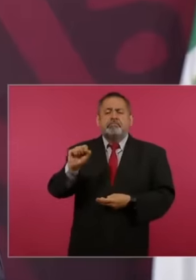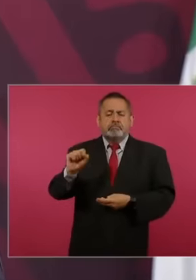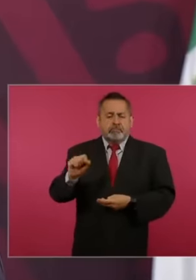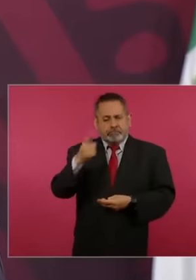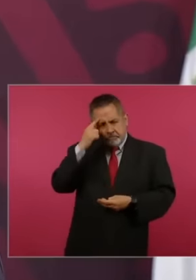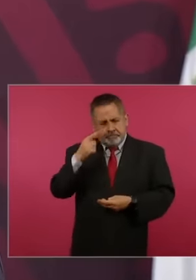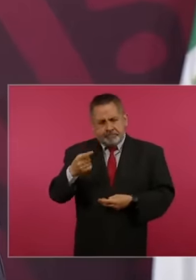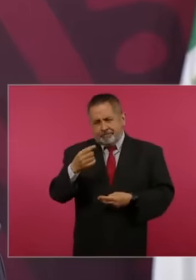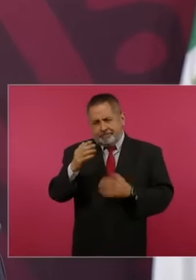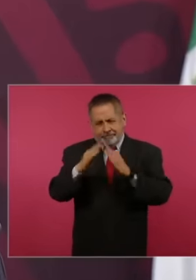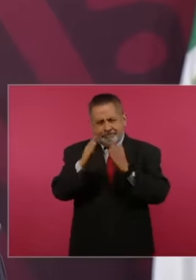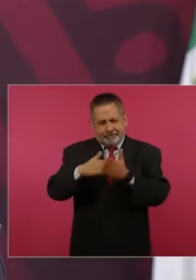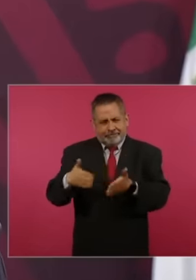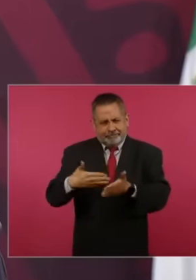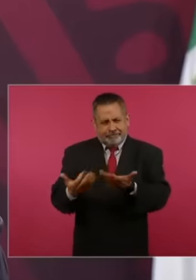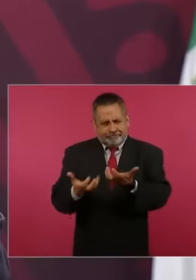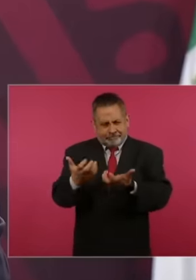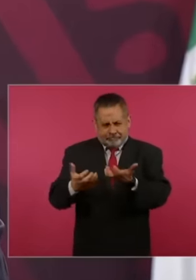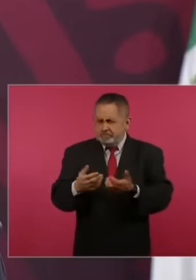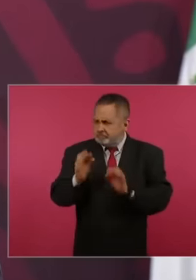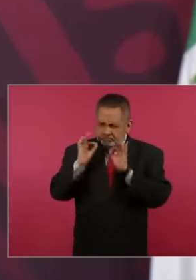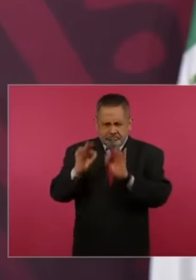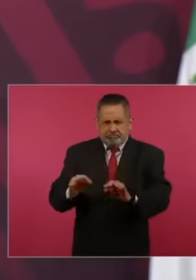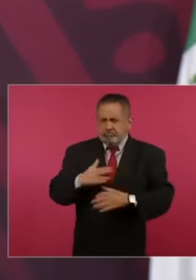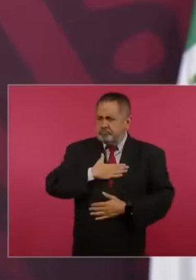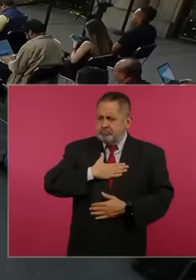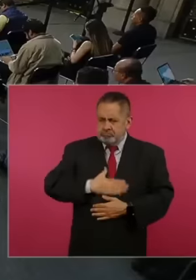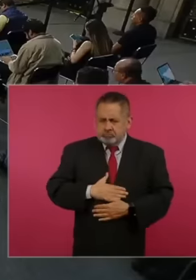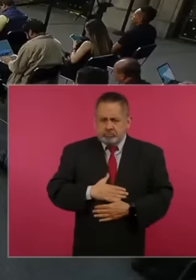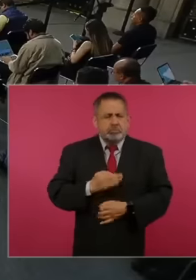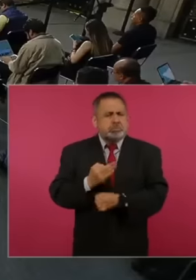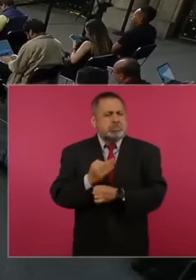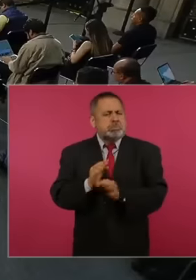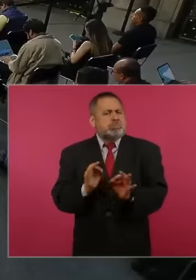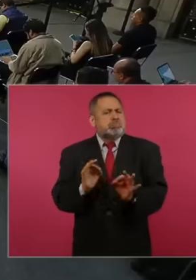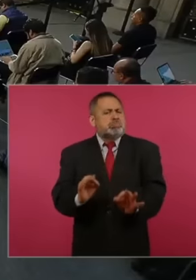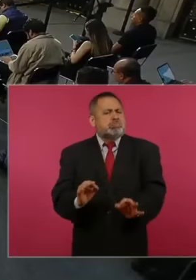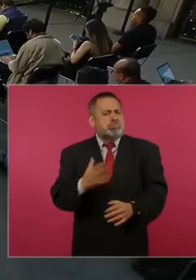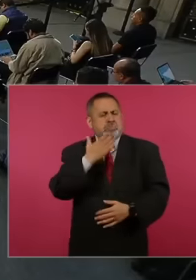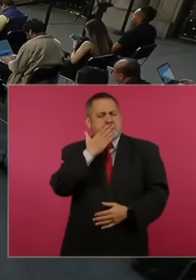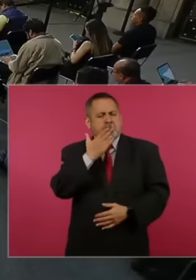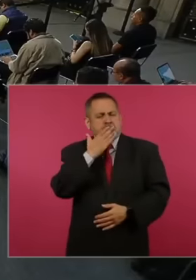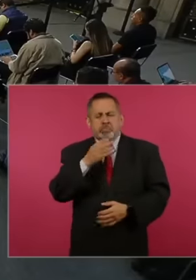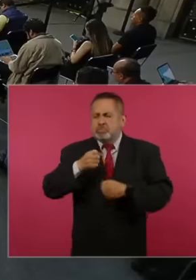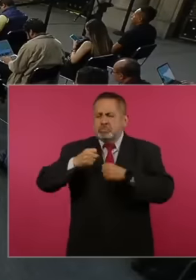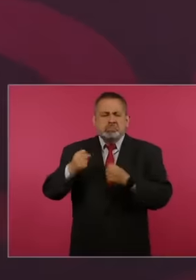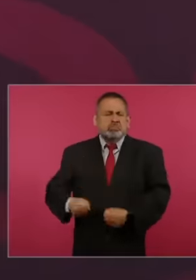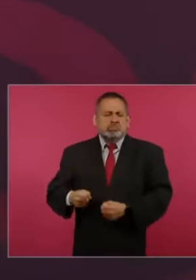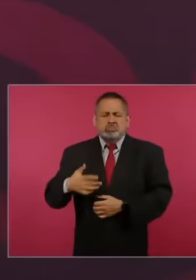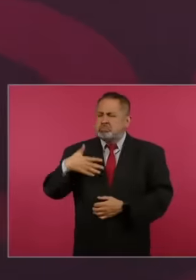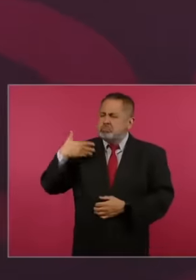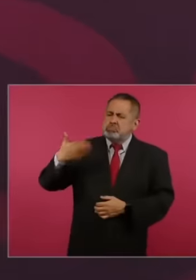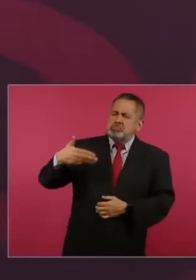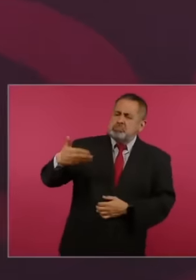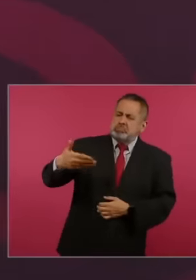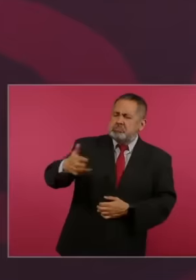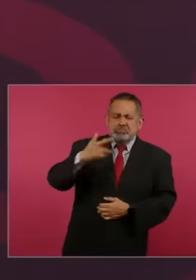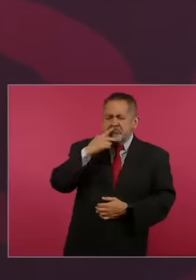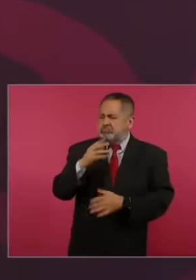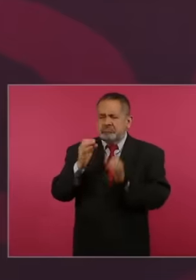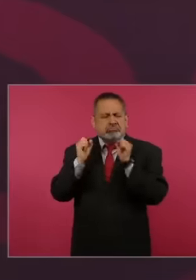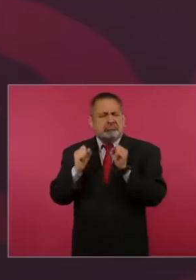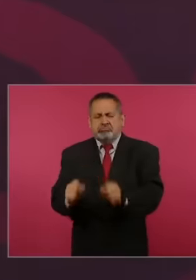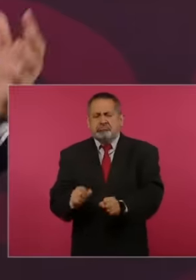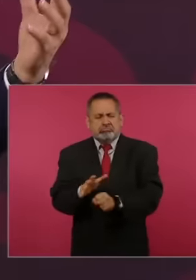achieved and we are sure that this will continue, but